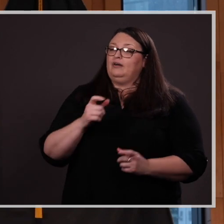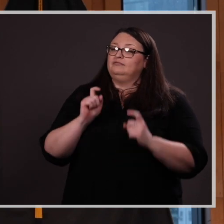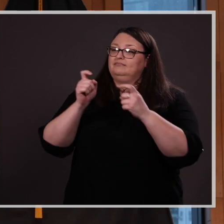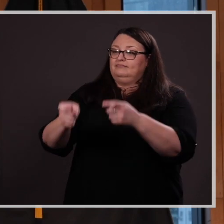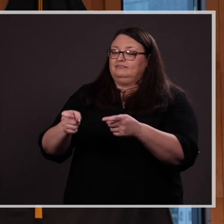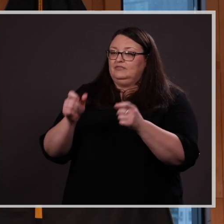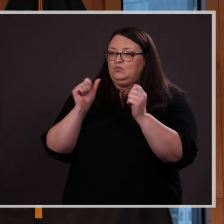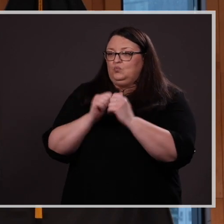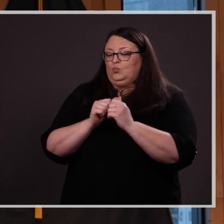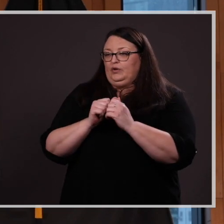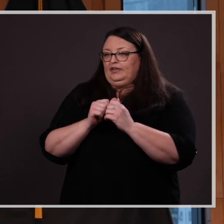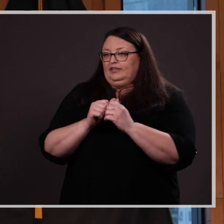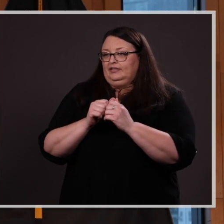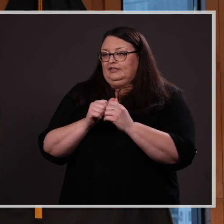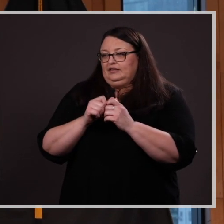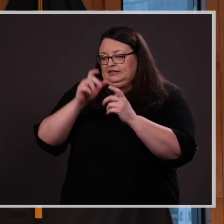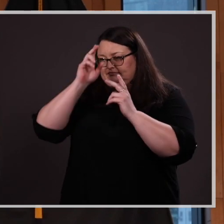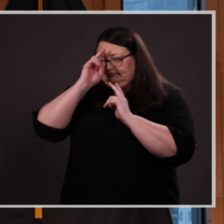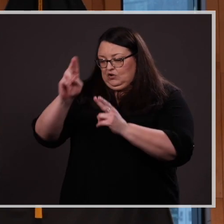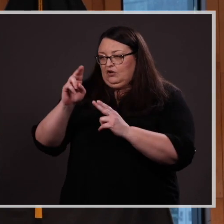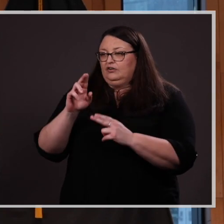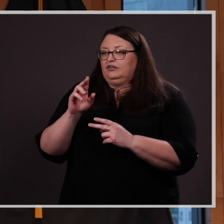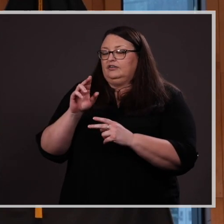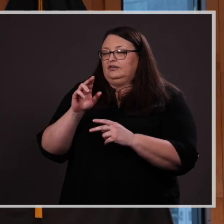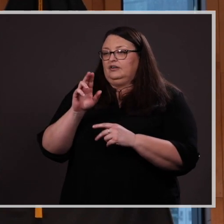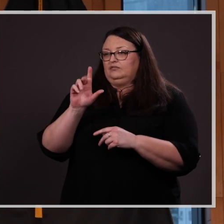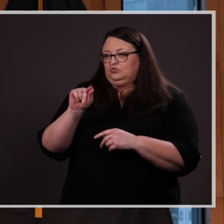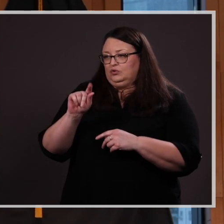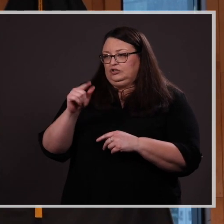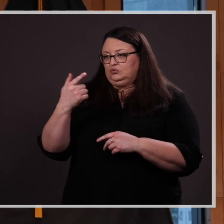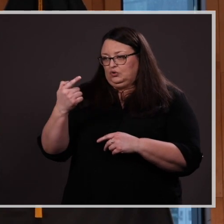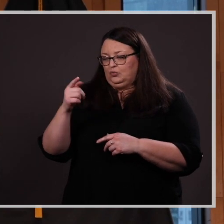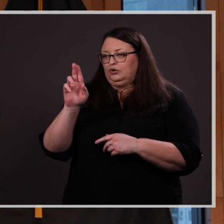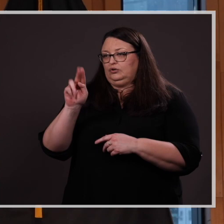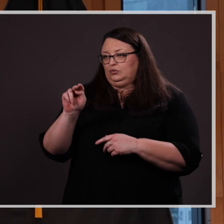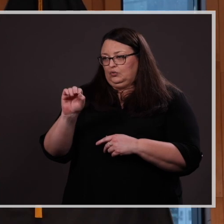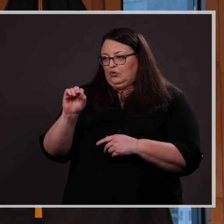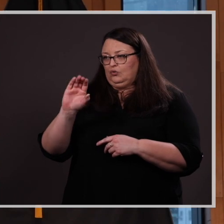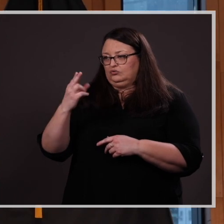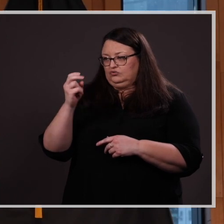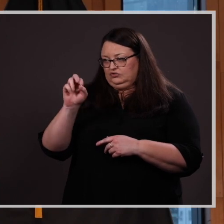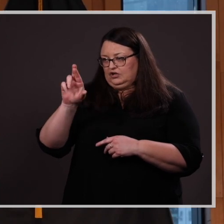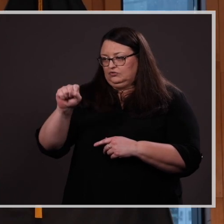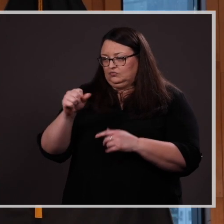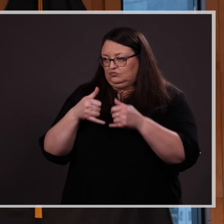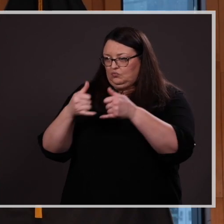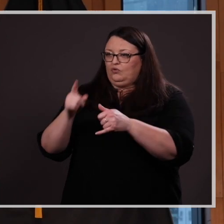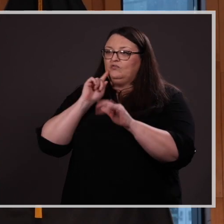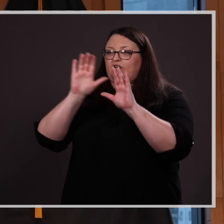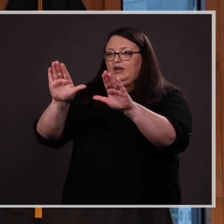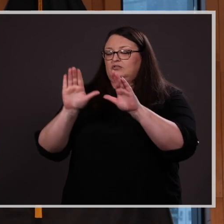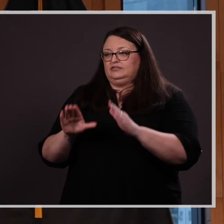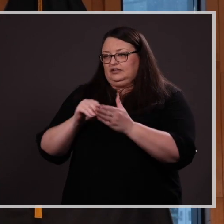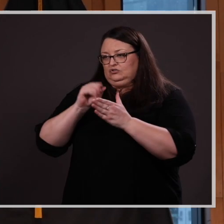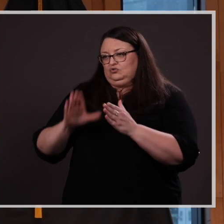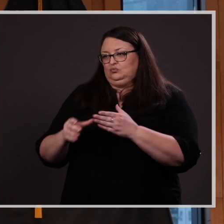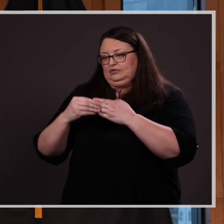you with this distinguished honor the 2021 UNO Chancellor’s Award for Outstanding Student